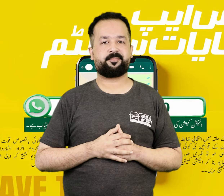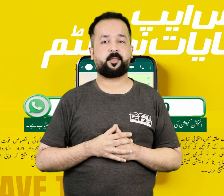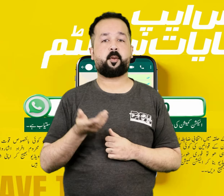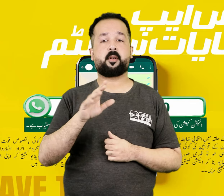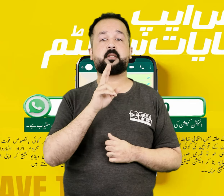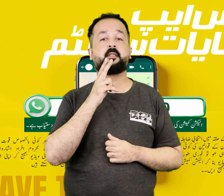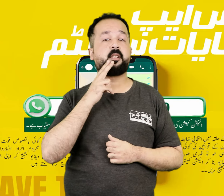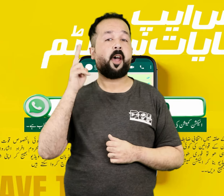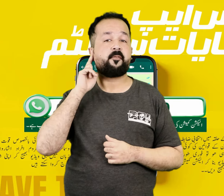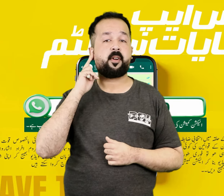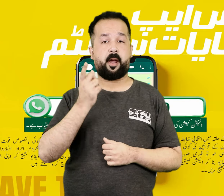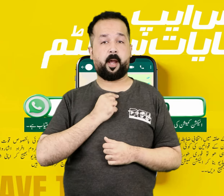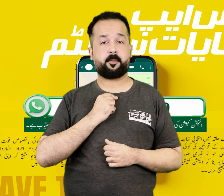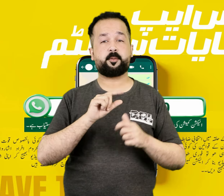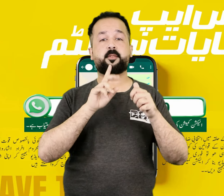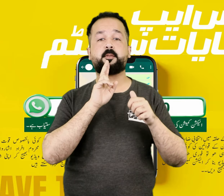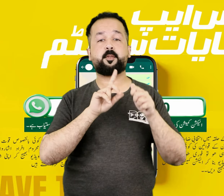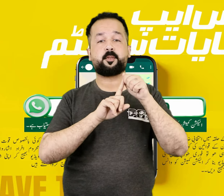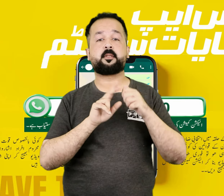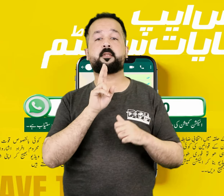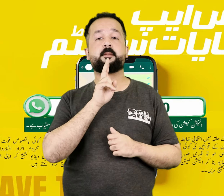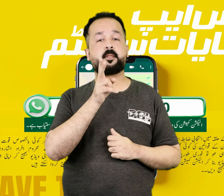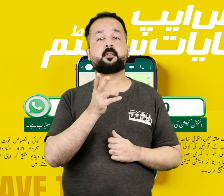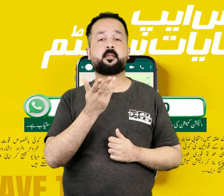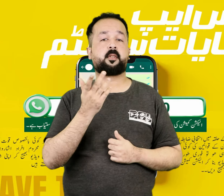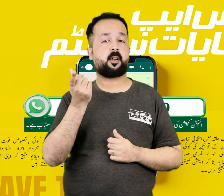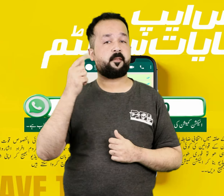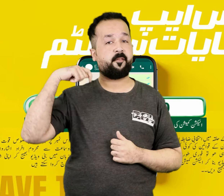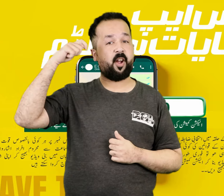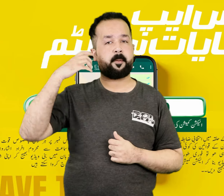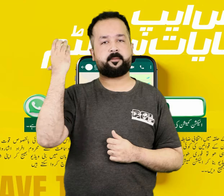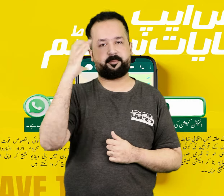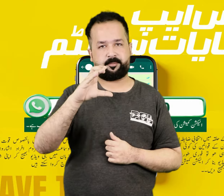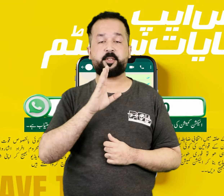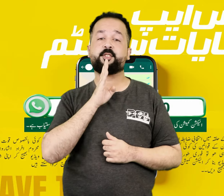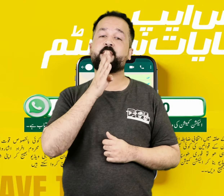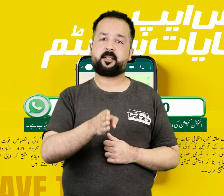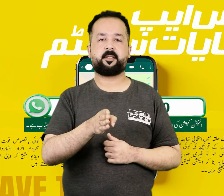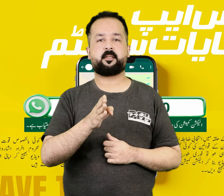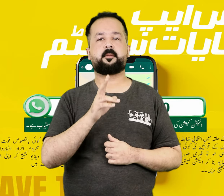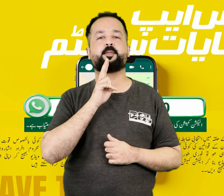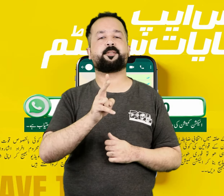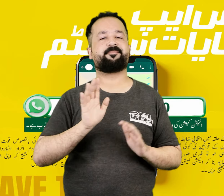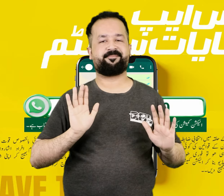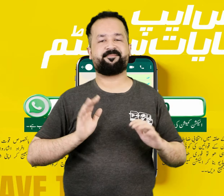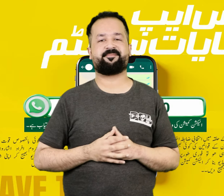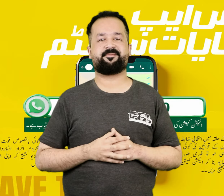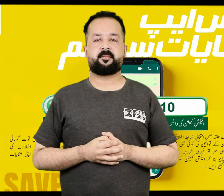While speech & deaf people can submit their complaints through video.